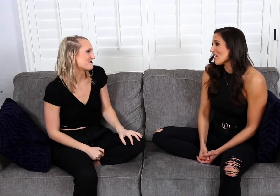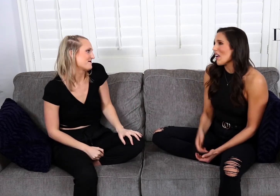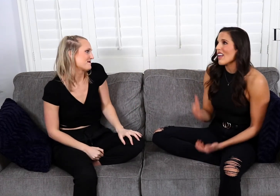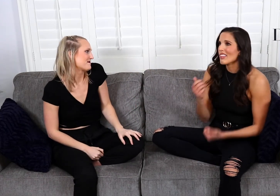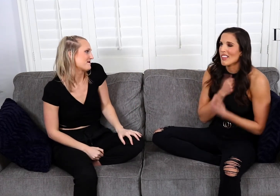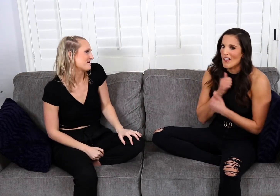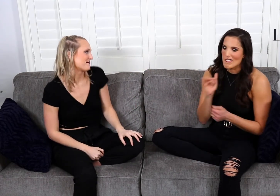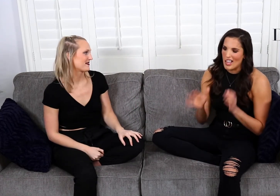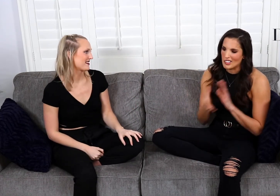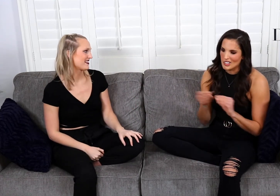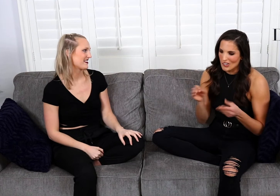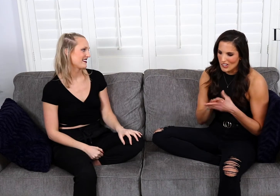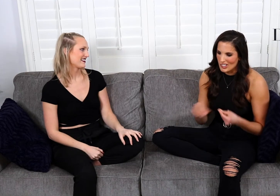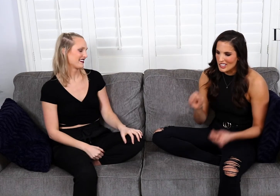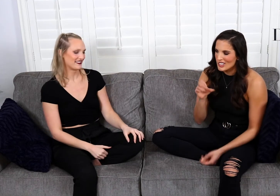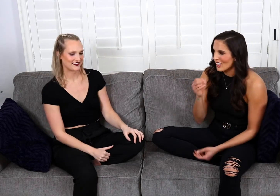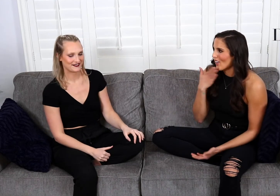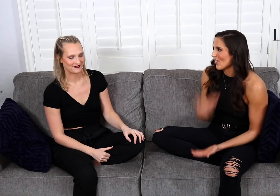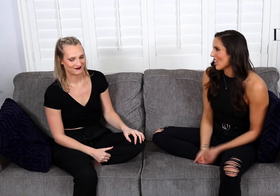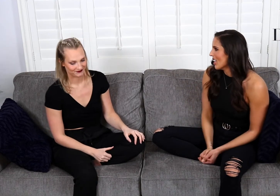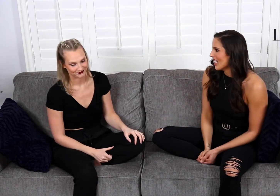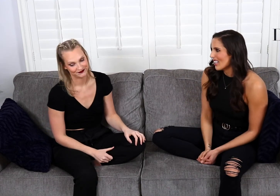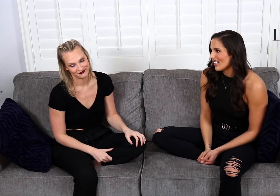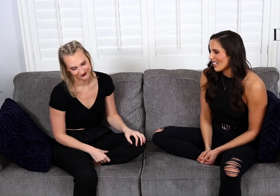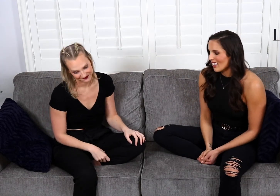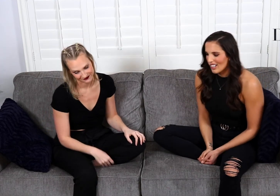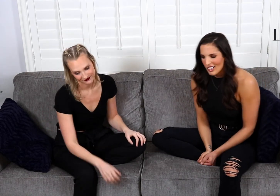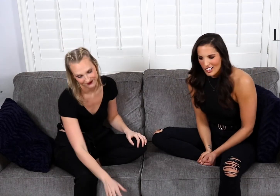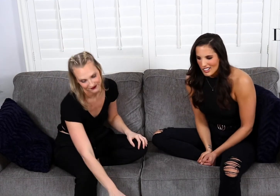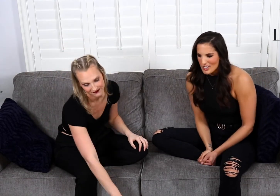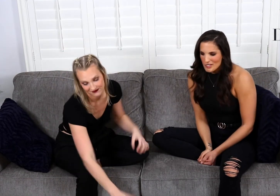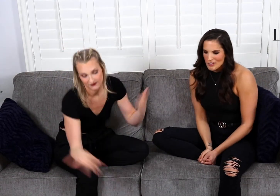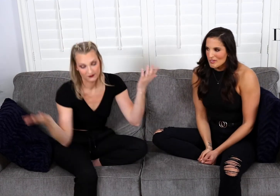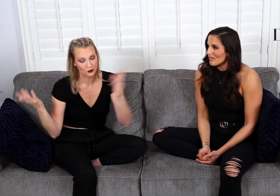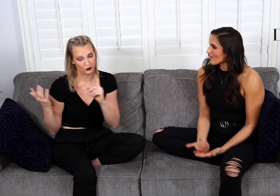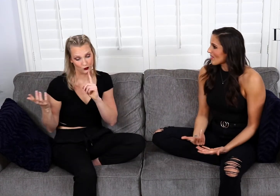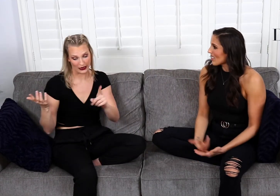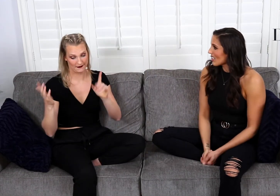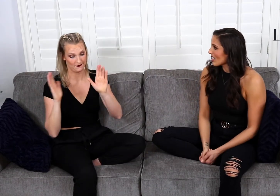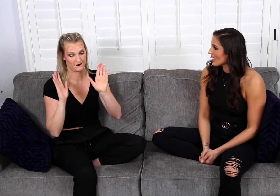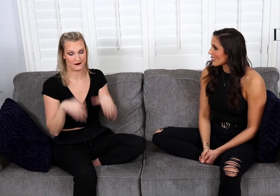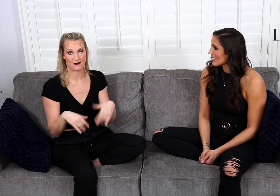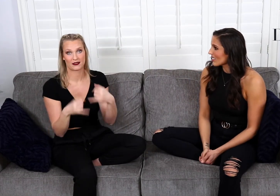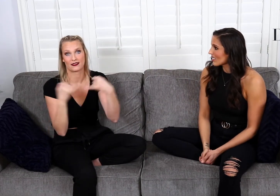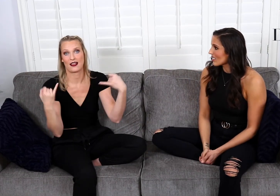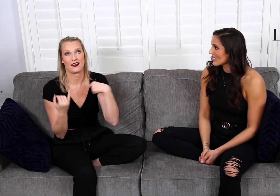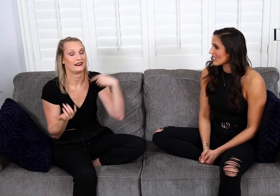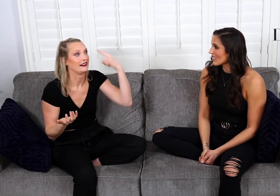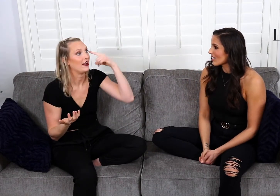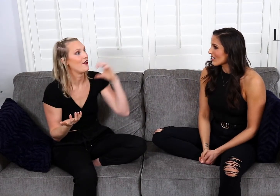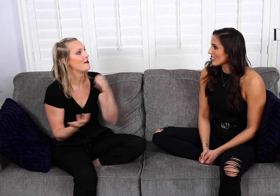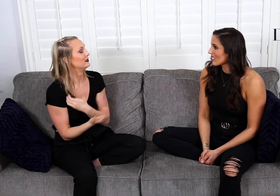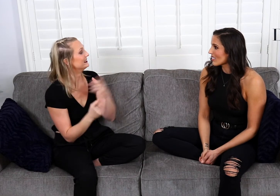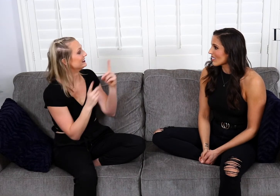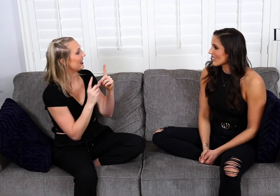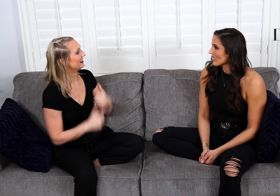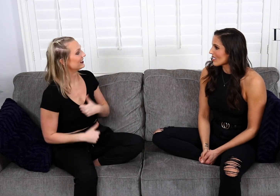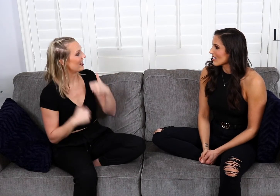I love that story so good! So really bottom line, I think our dating life is